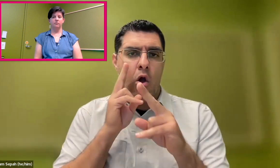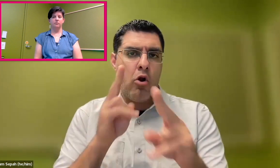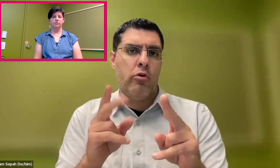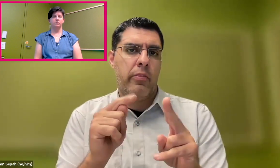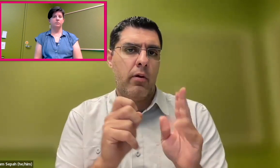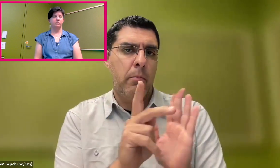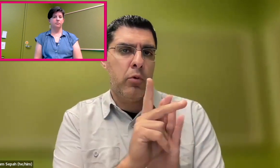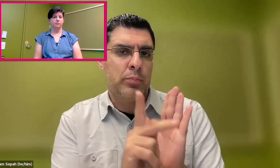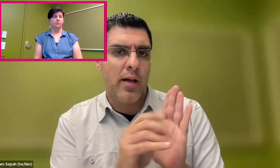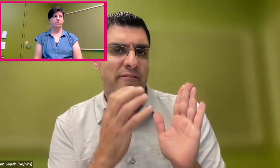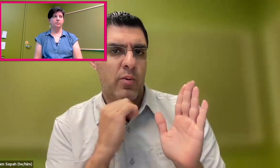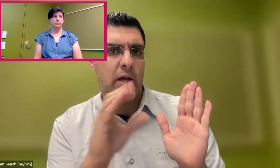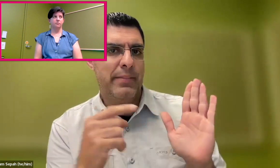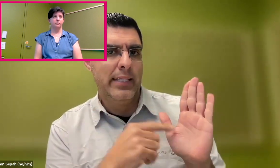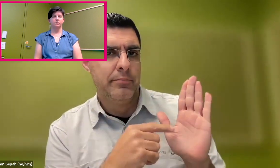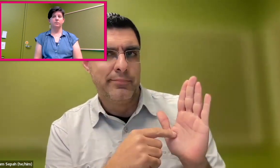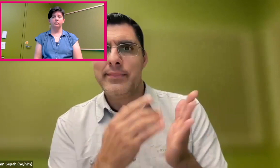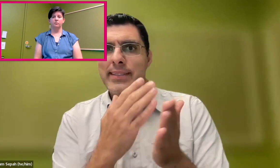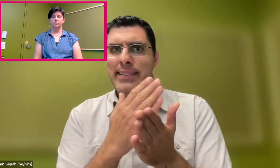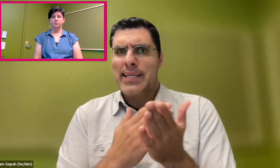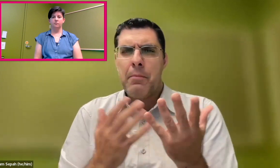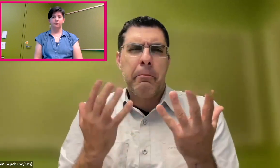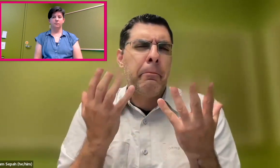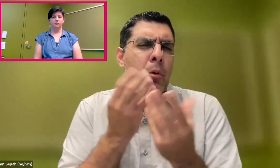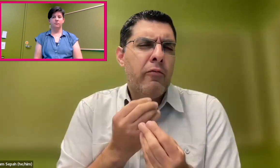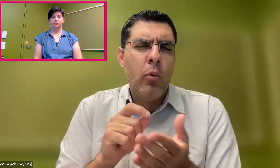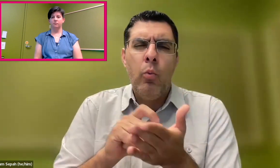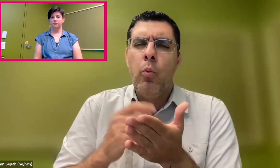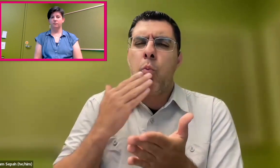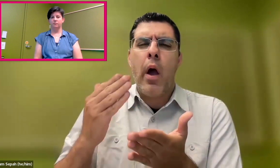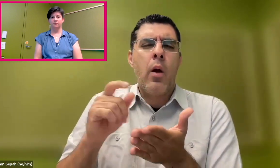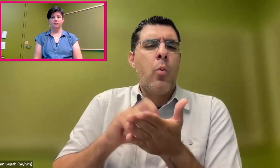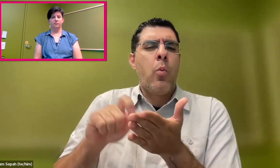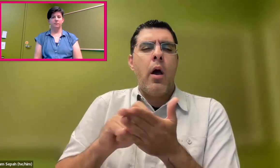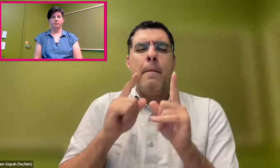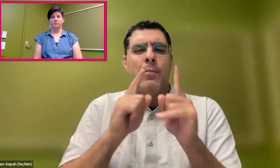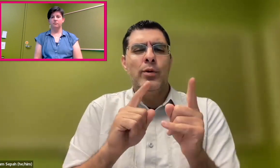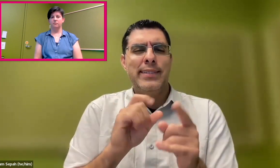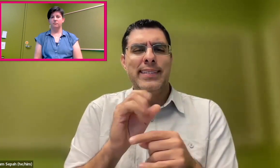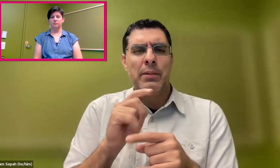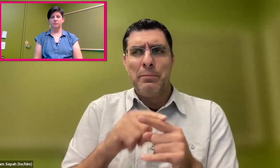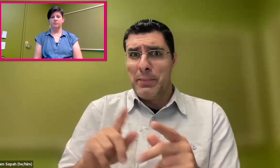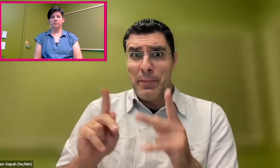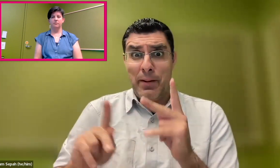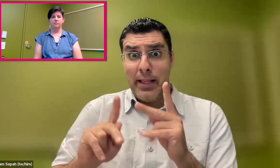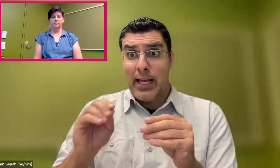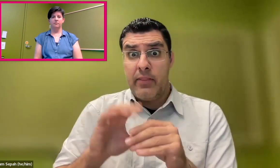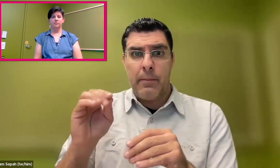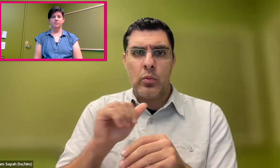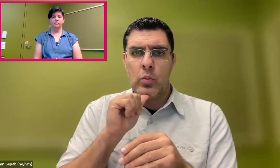breathes, and honors, and what they make in terms of policies. There are some beautifully well-written missions,